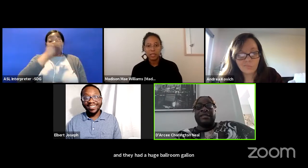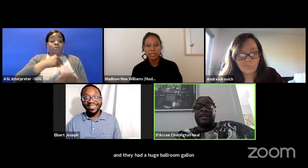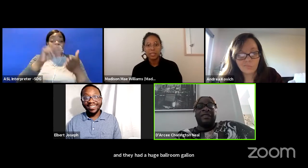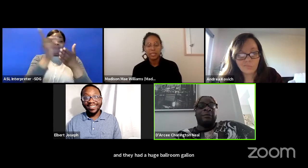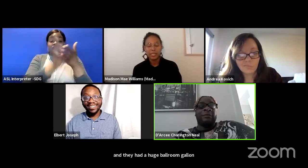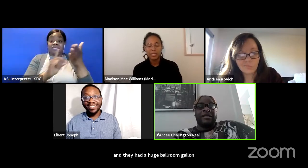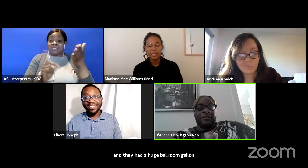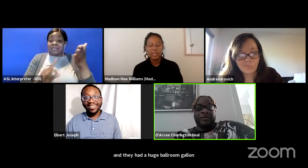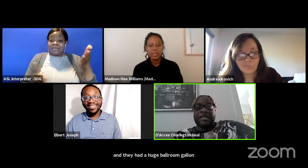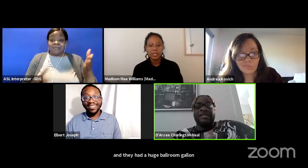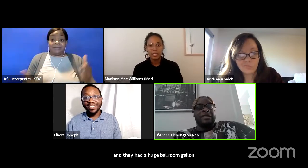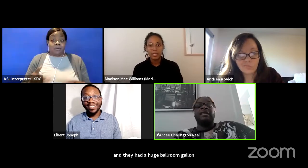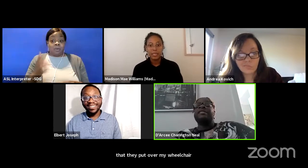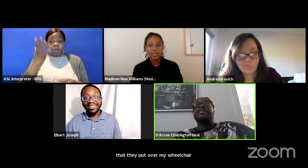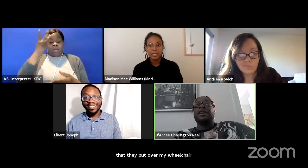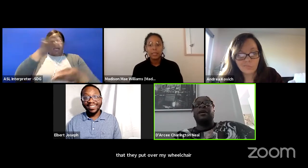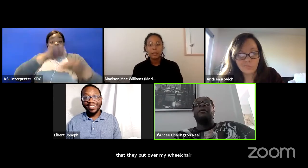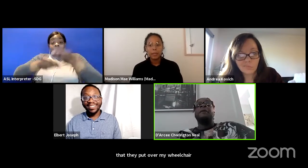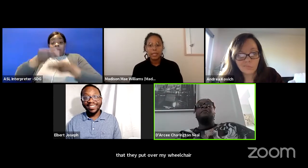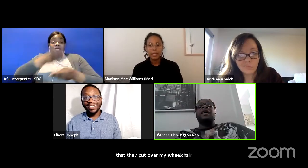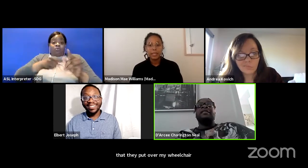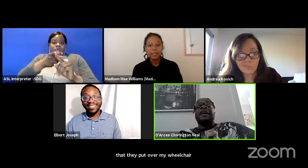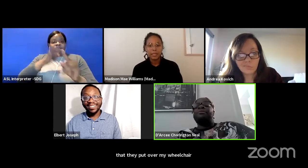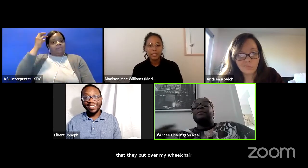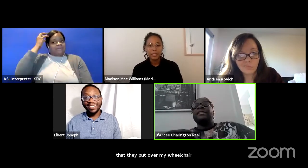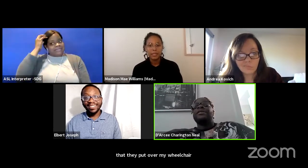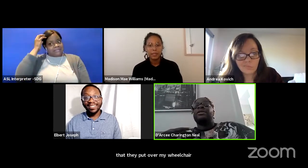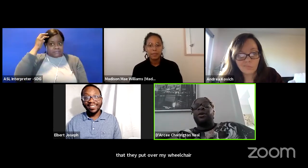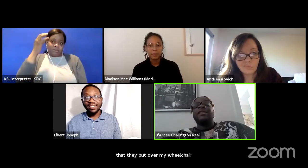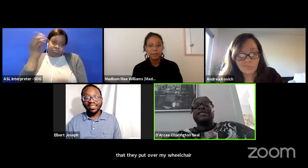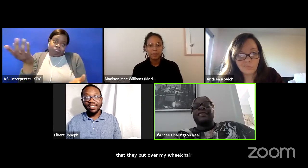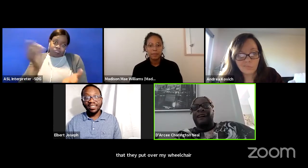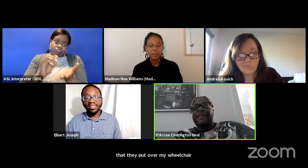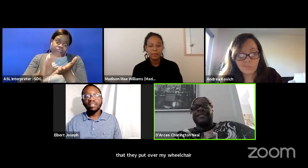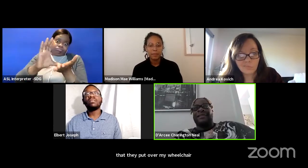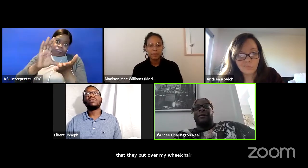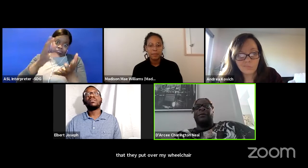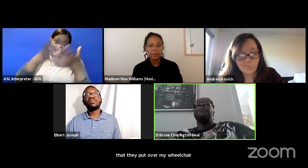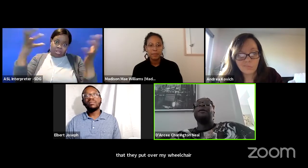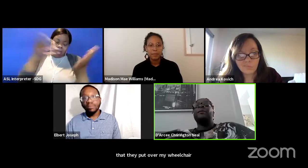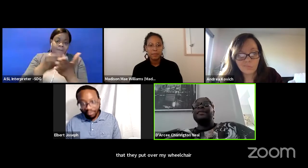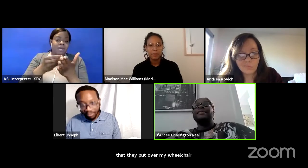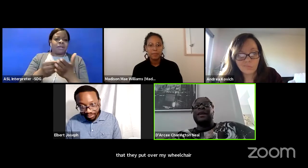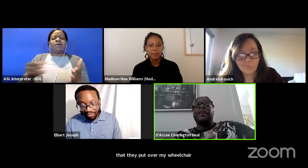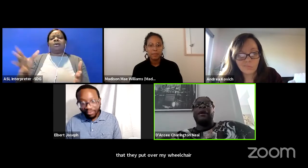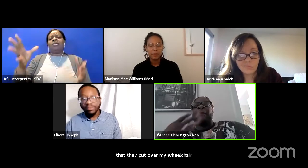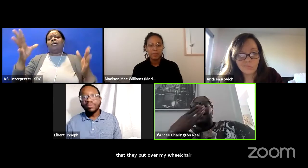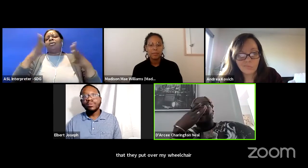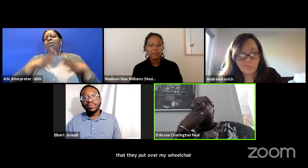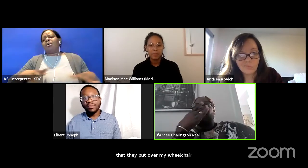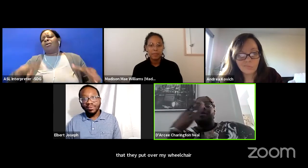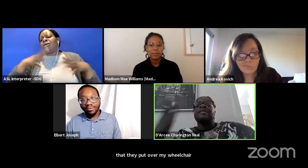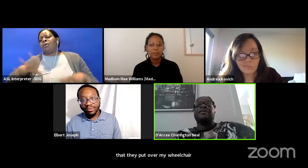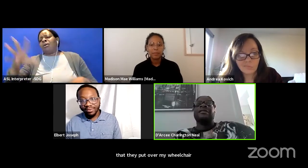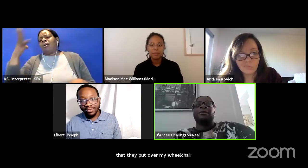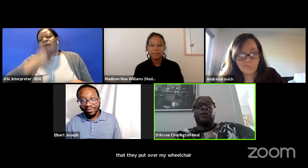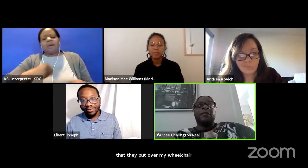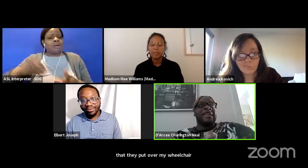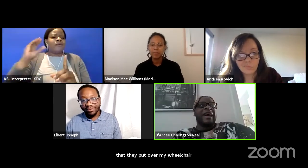'Cause we got the budget from Disney. So they put me in this gorgeous costume with this makeup. And for me to do the performance